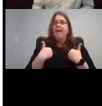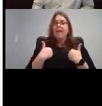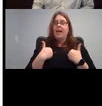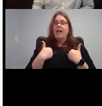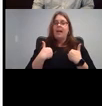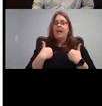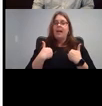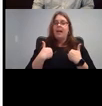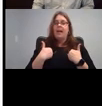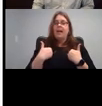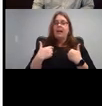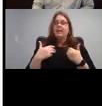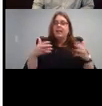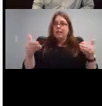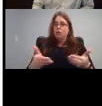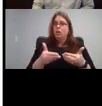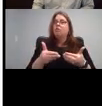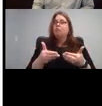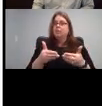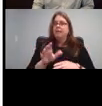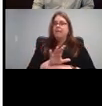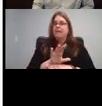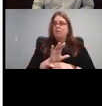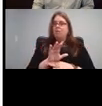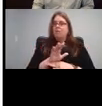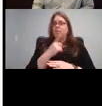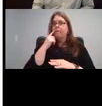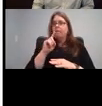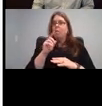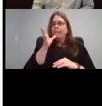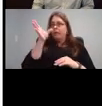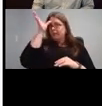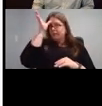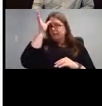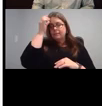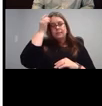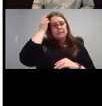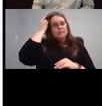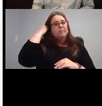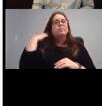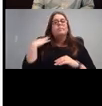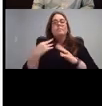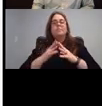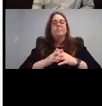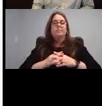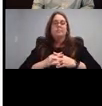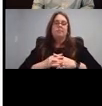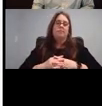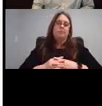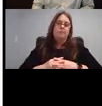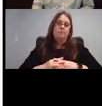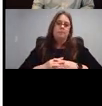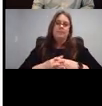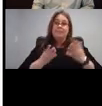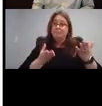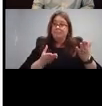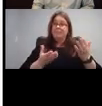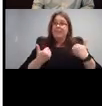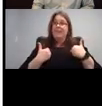introductory videos preparing these so they got basic a